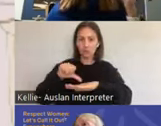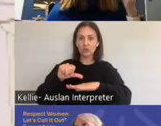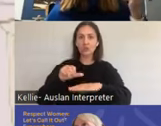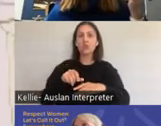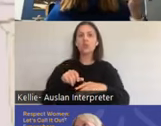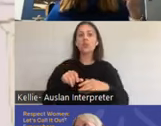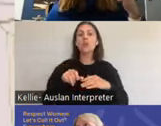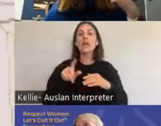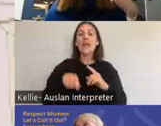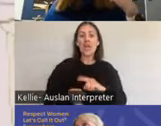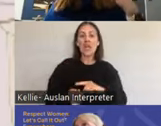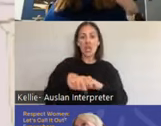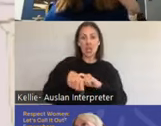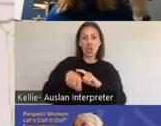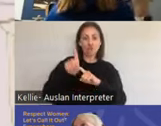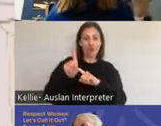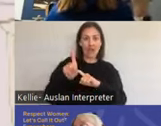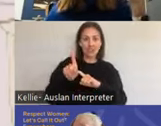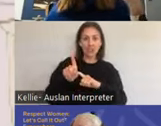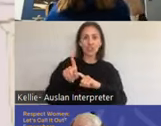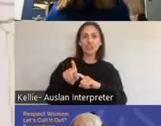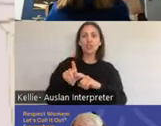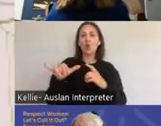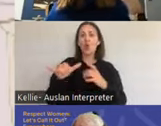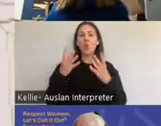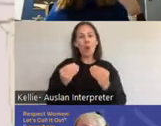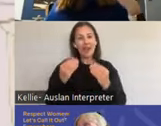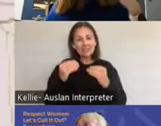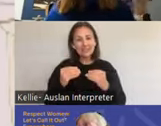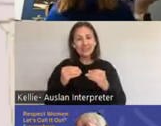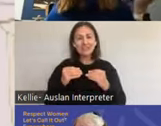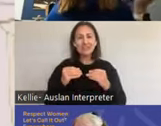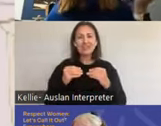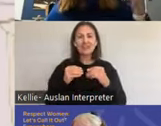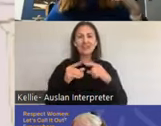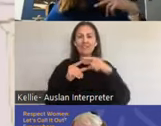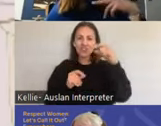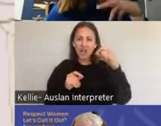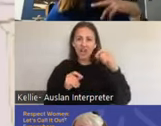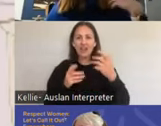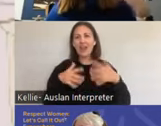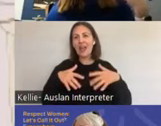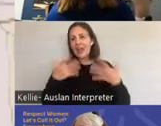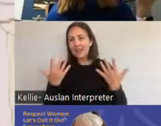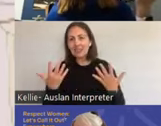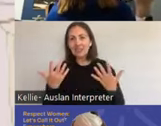an erect penis, a wet vagina, any sort of erection does not mean consent.